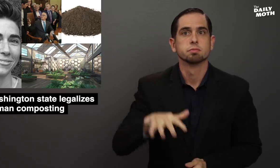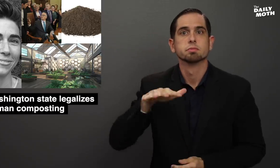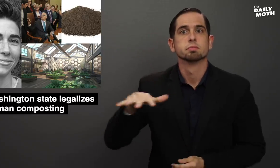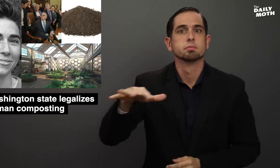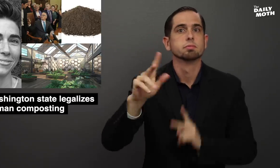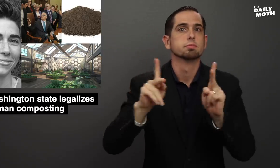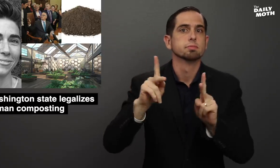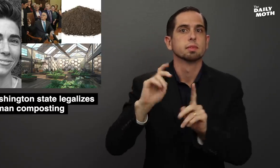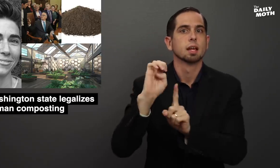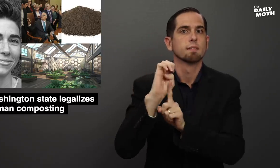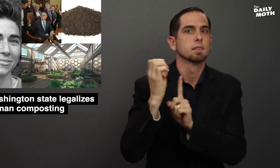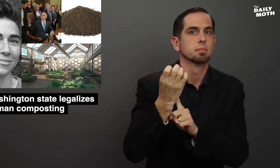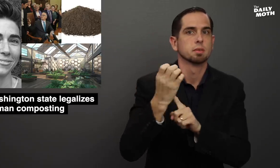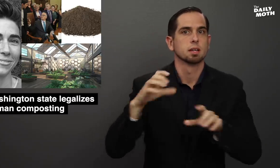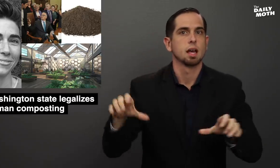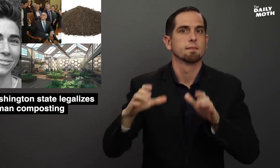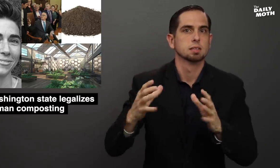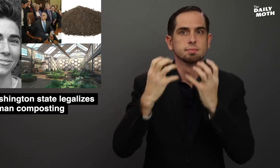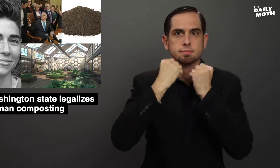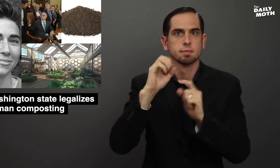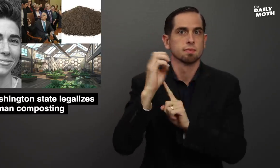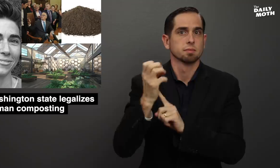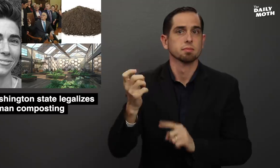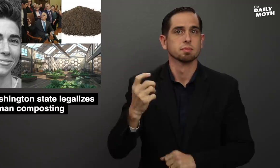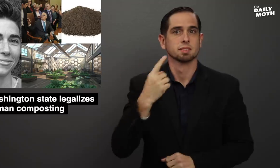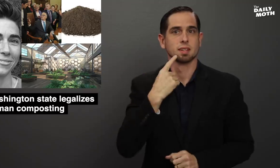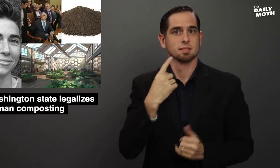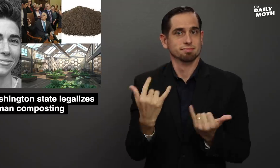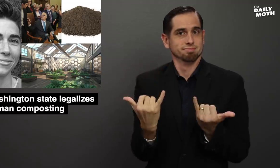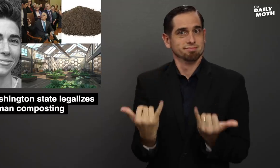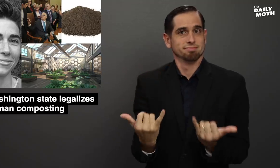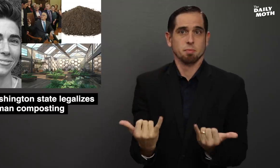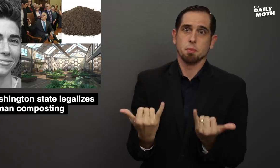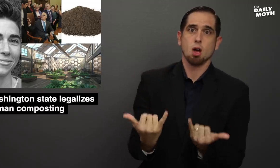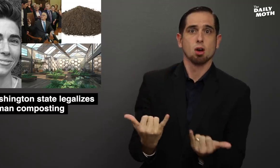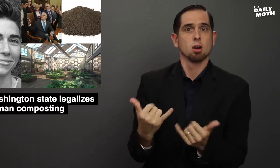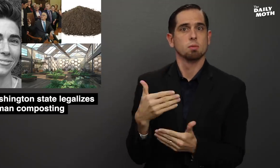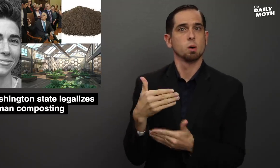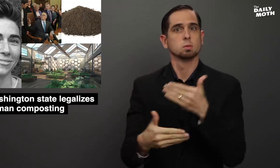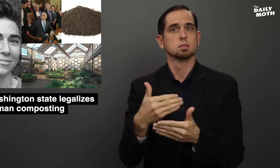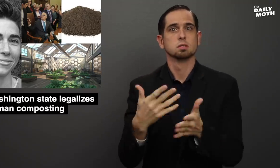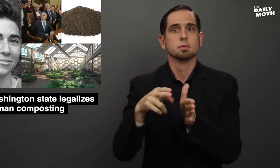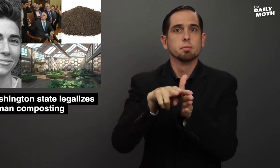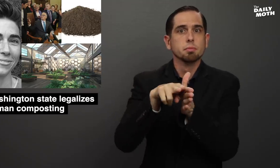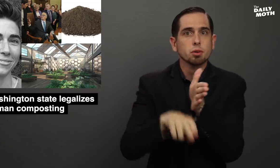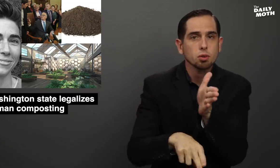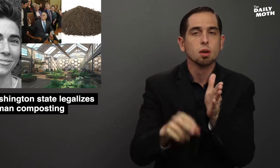Environmental activists say the modern process of burial